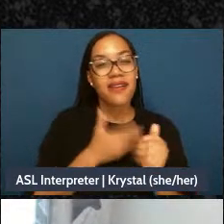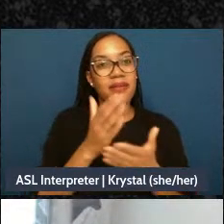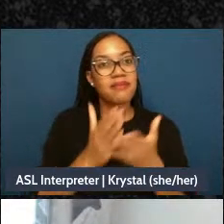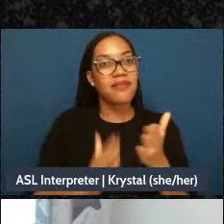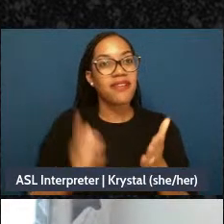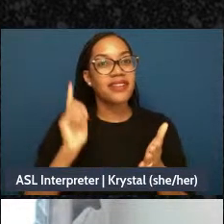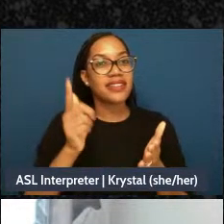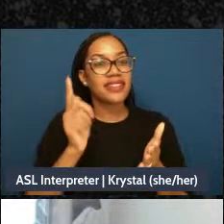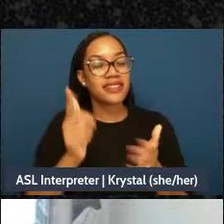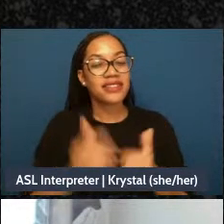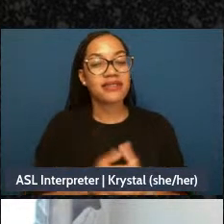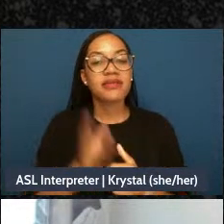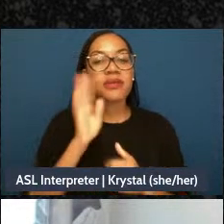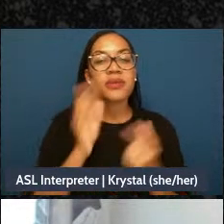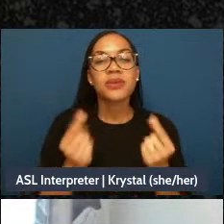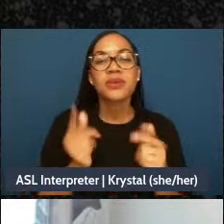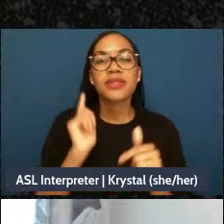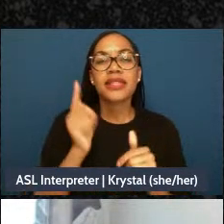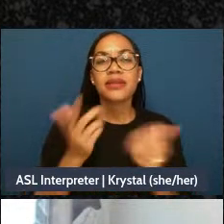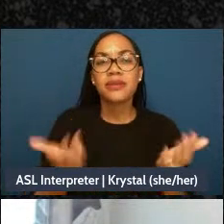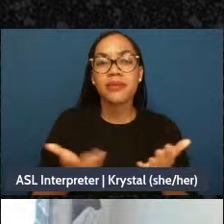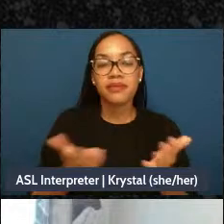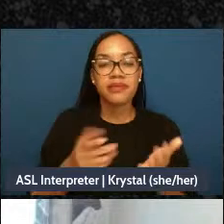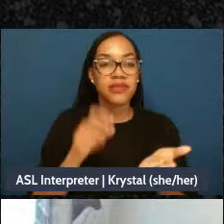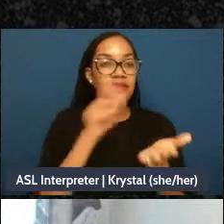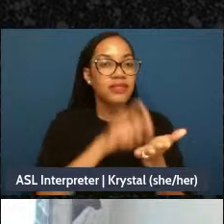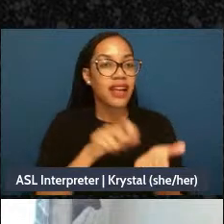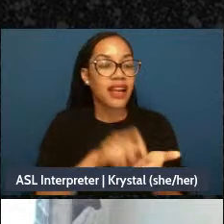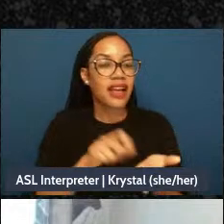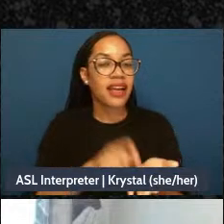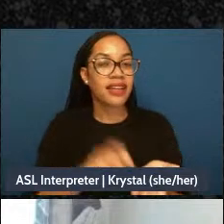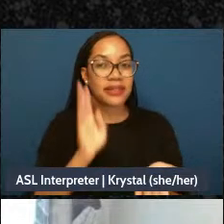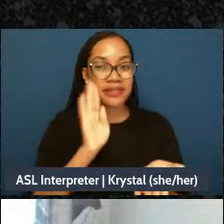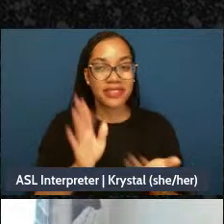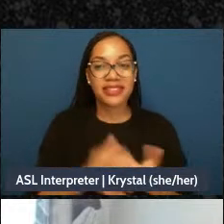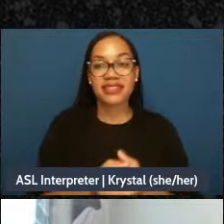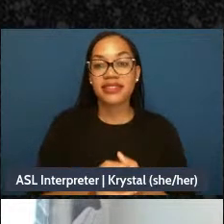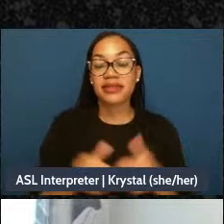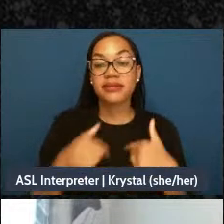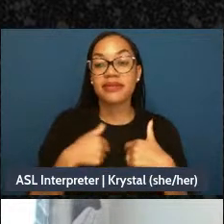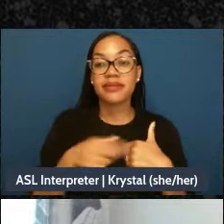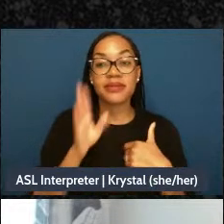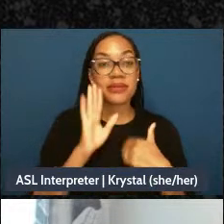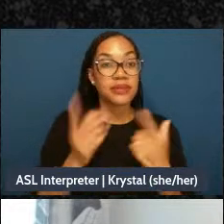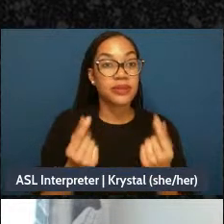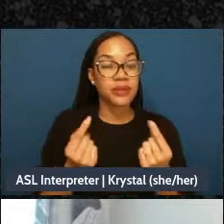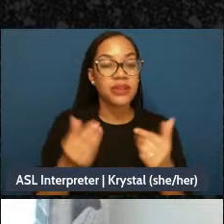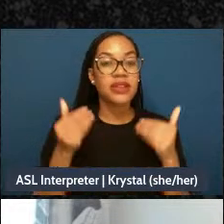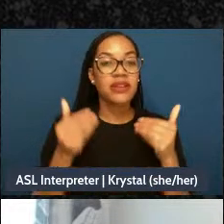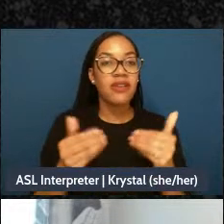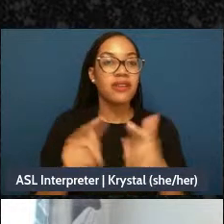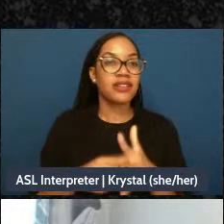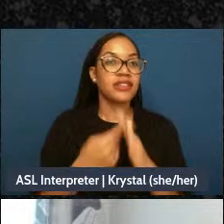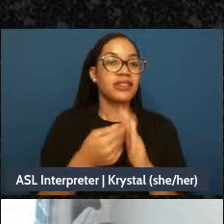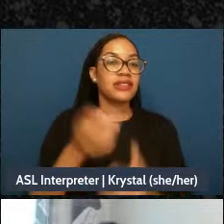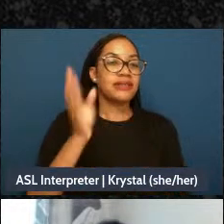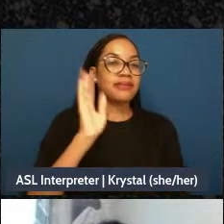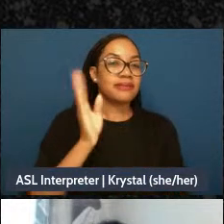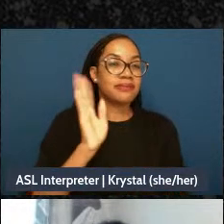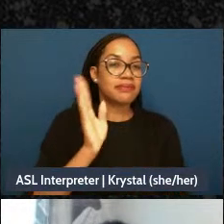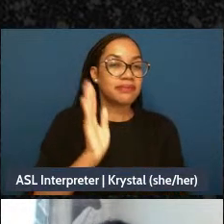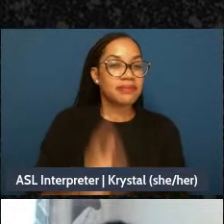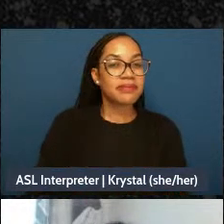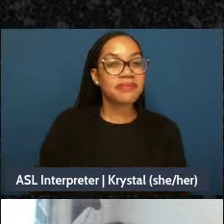some writing later on, but I am going to get us into the meat of it by passing it on to Lilac.